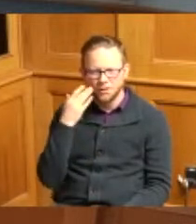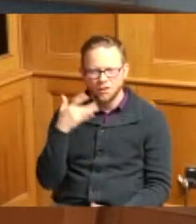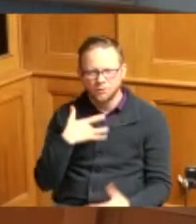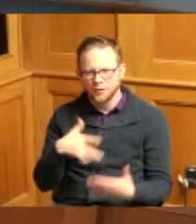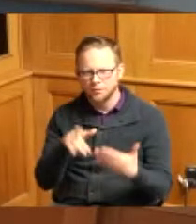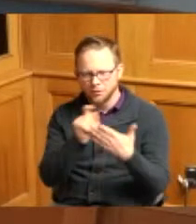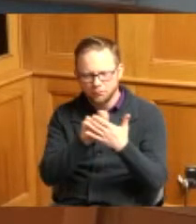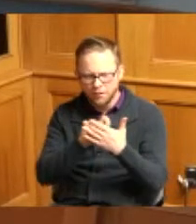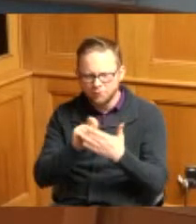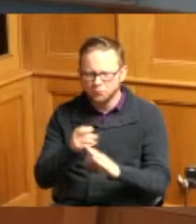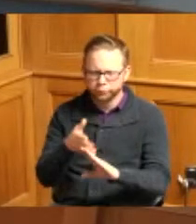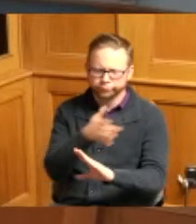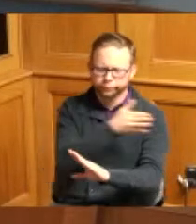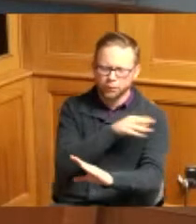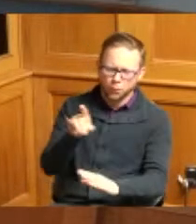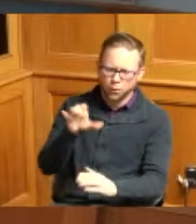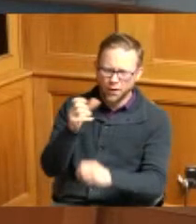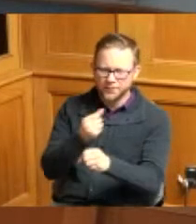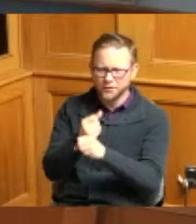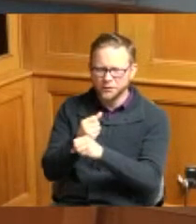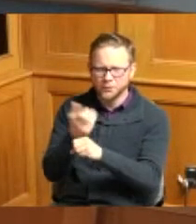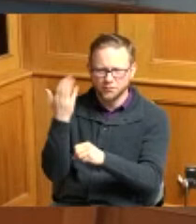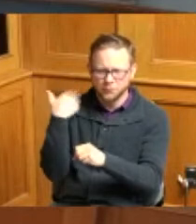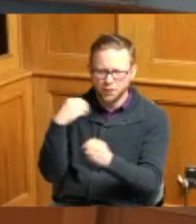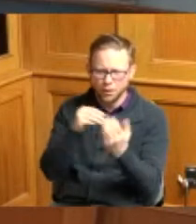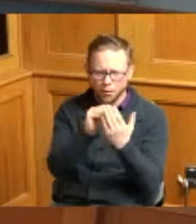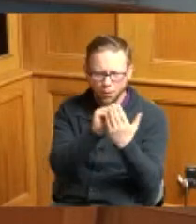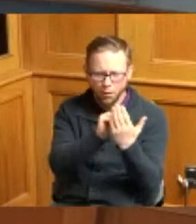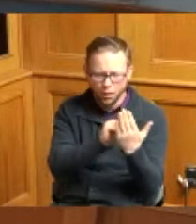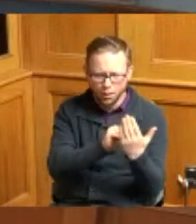a hundred years ago and everything like this and along the way new people come in and the